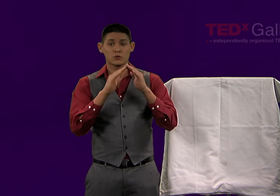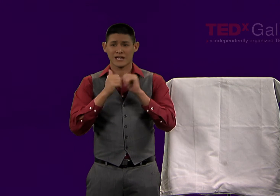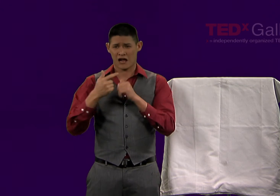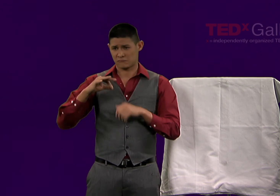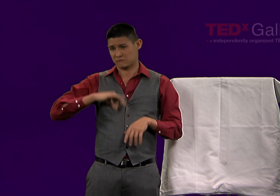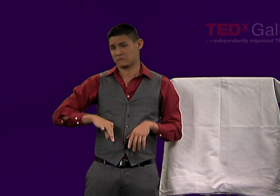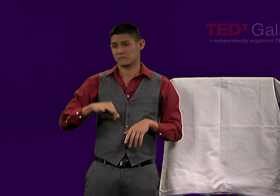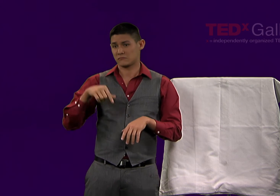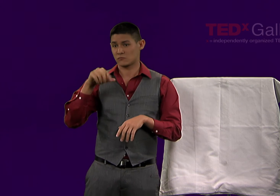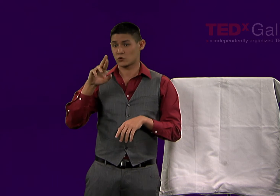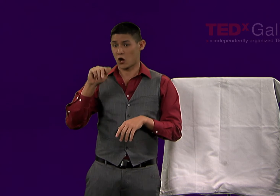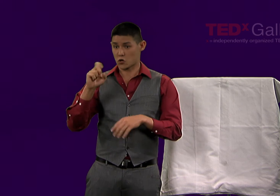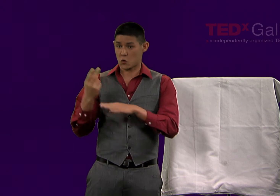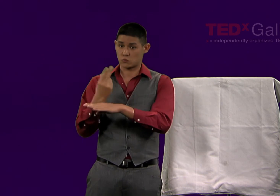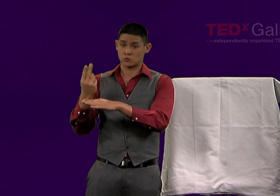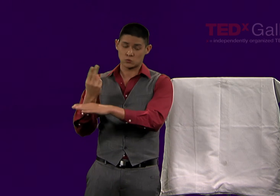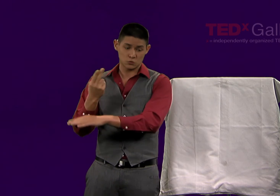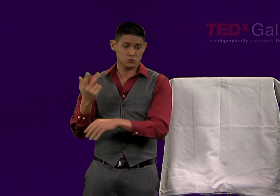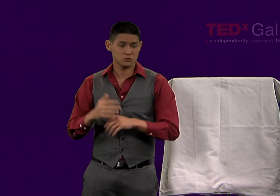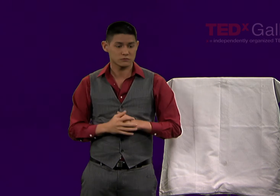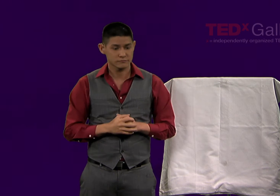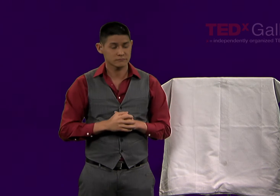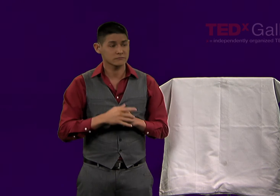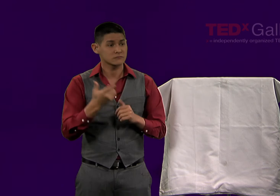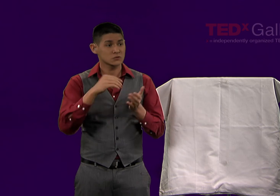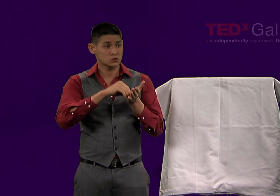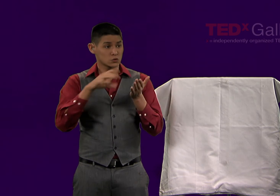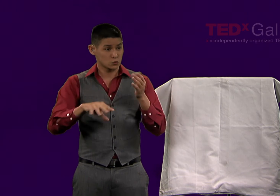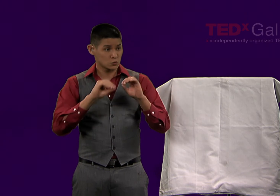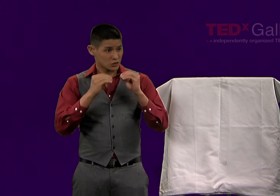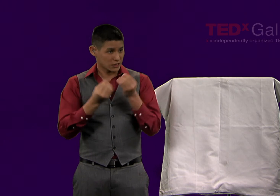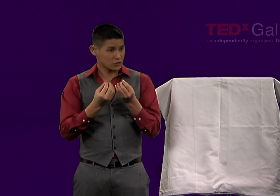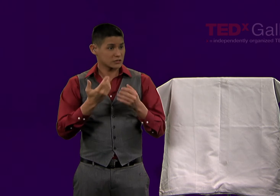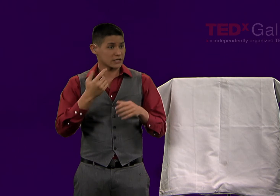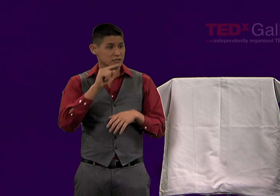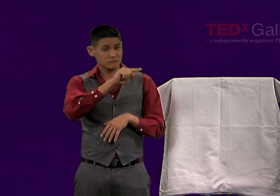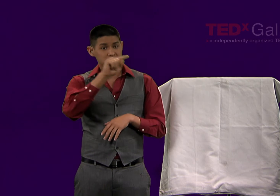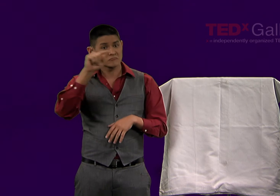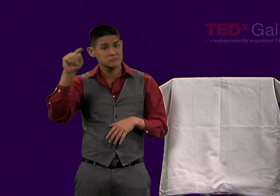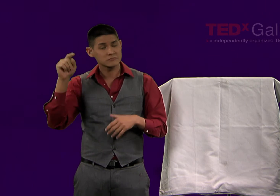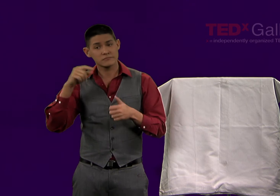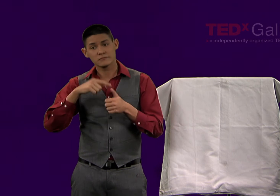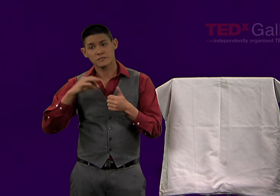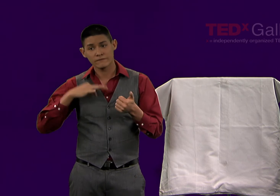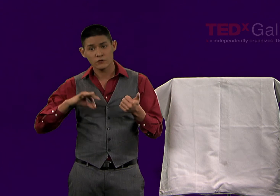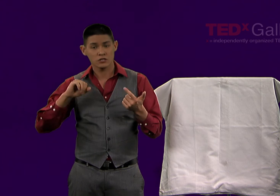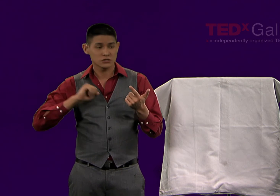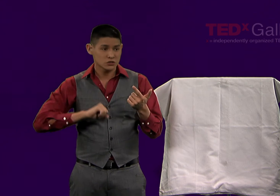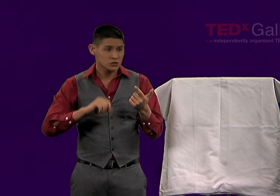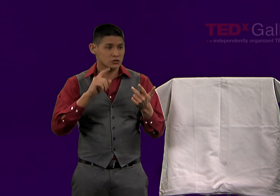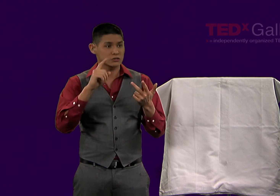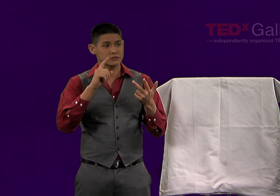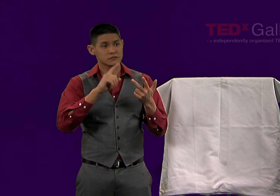QR codes can be very useful to many of them. Student organizations, fraternities, sororities,